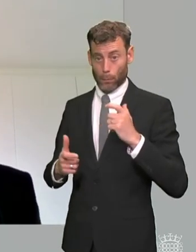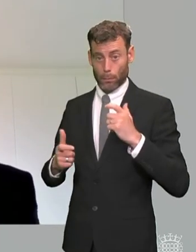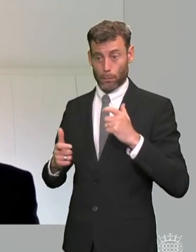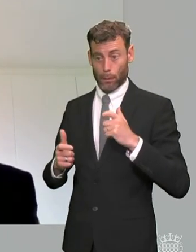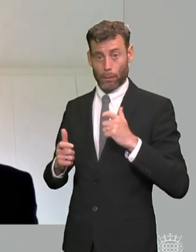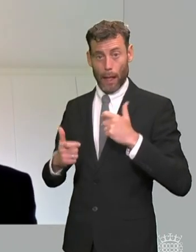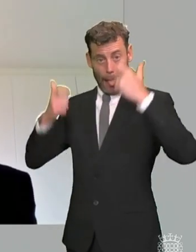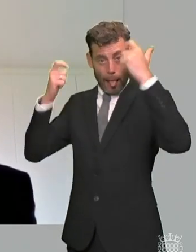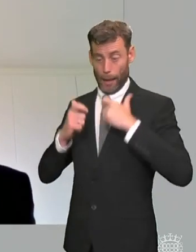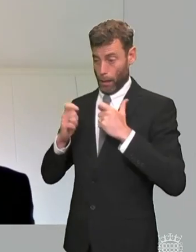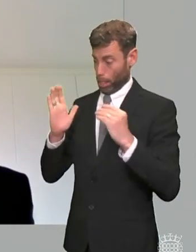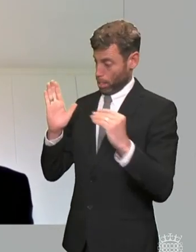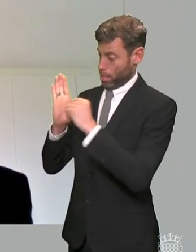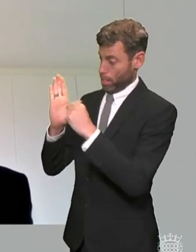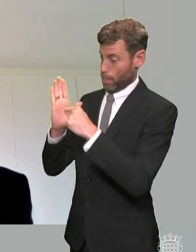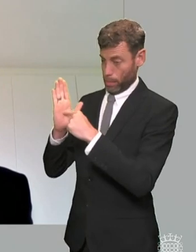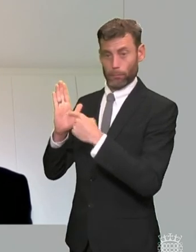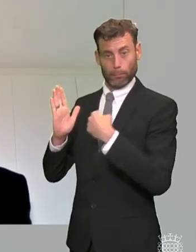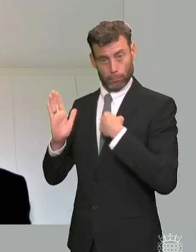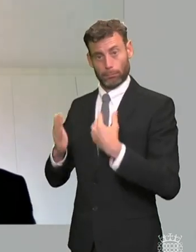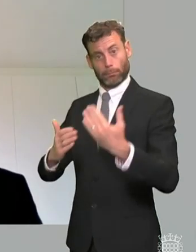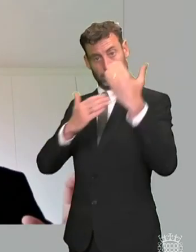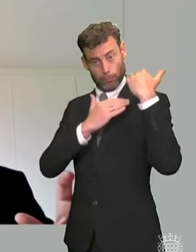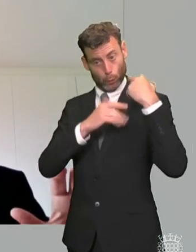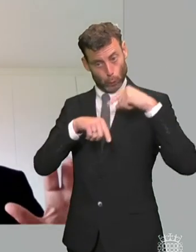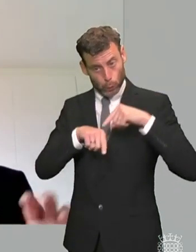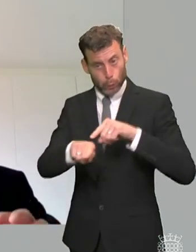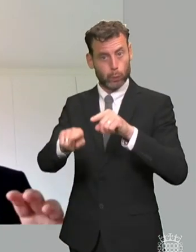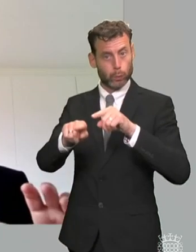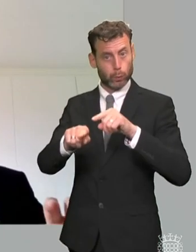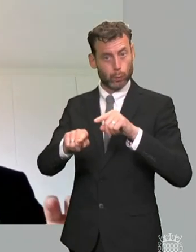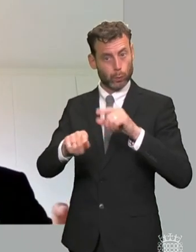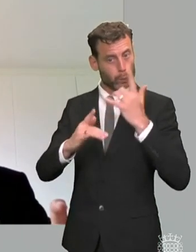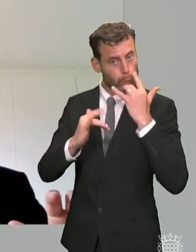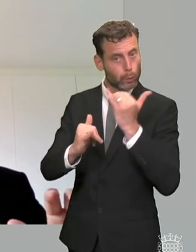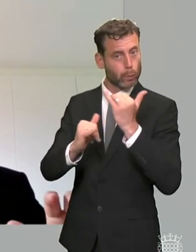and others so i was left rather puzzled by the references to complaint handling in the